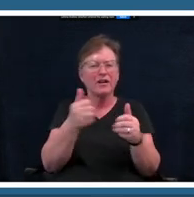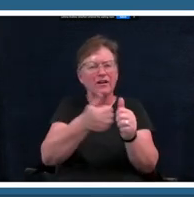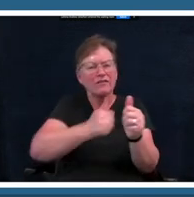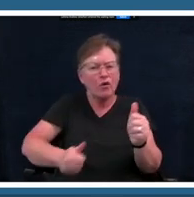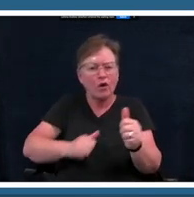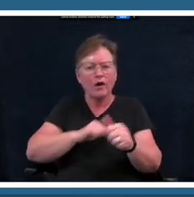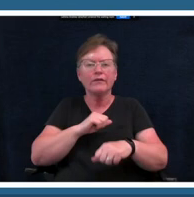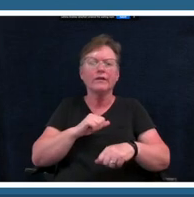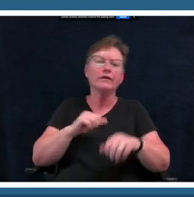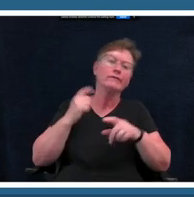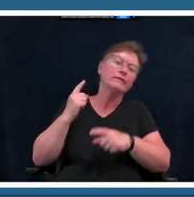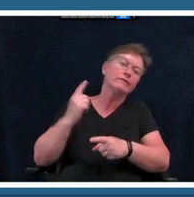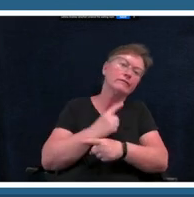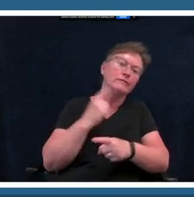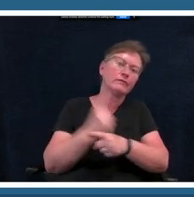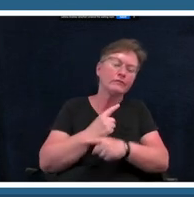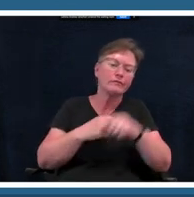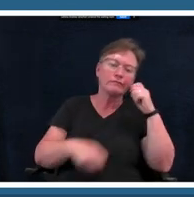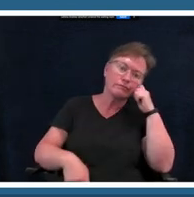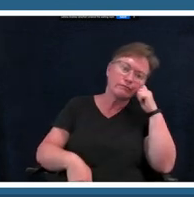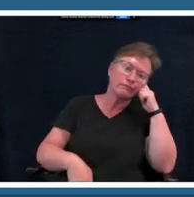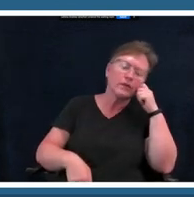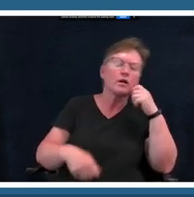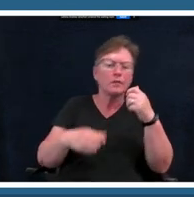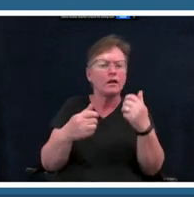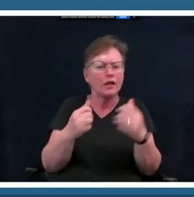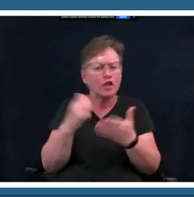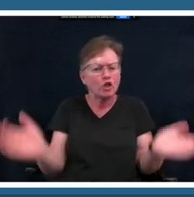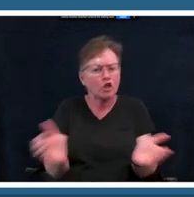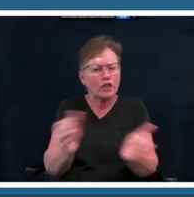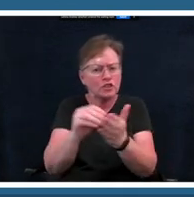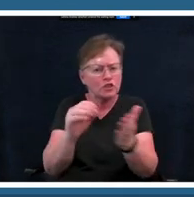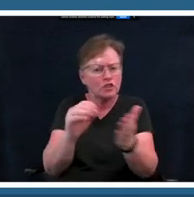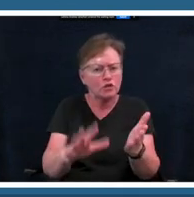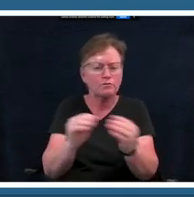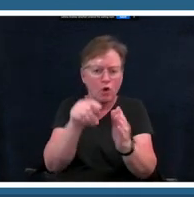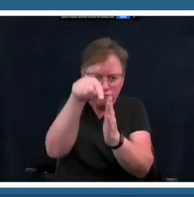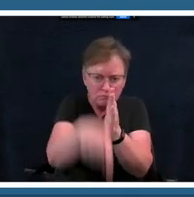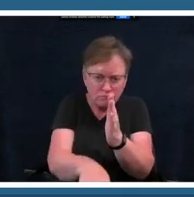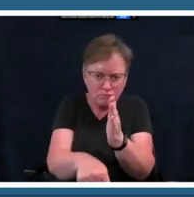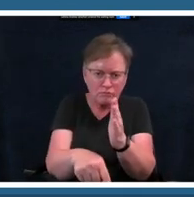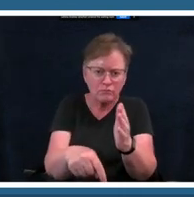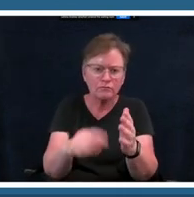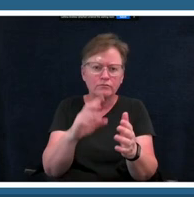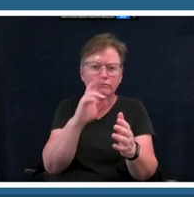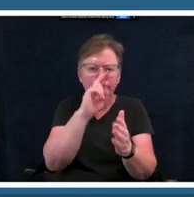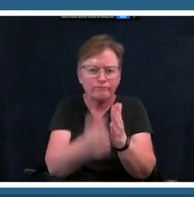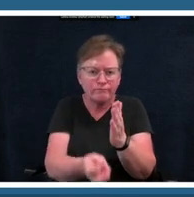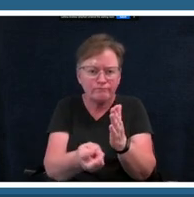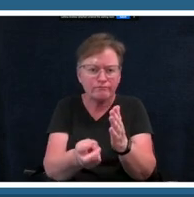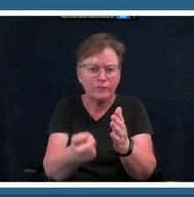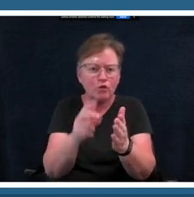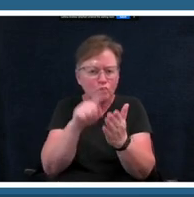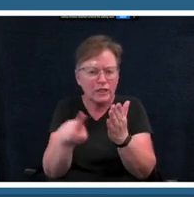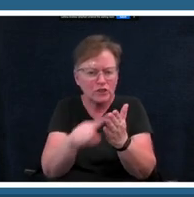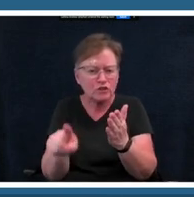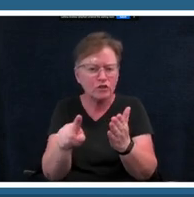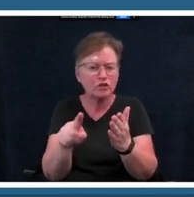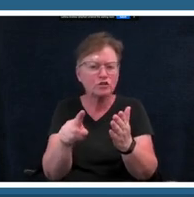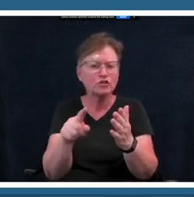of get deeper into their research all of those types of things is a great way um